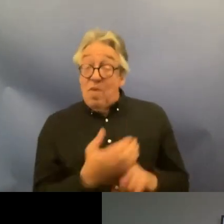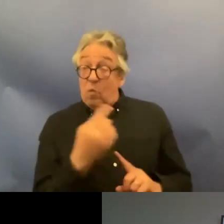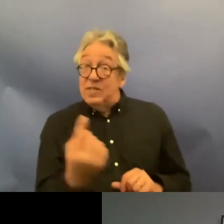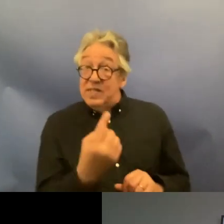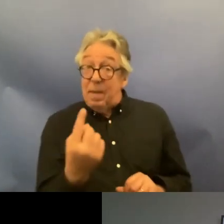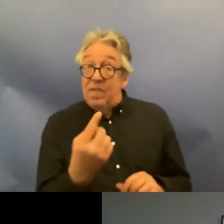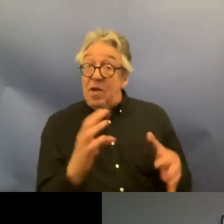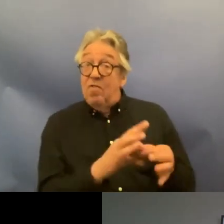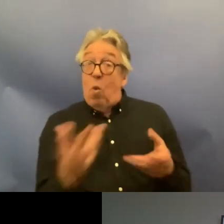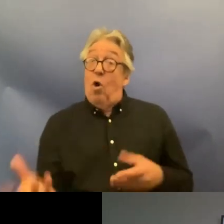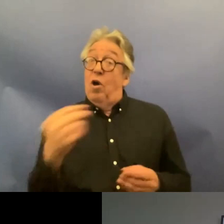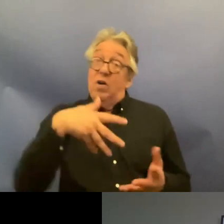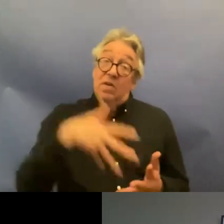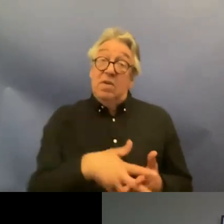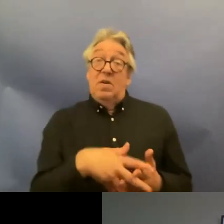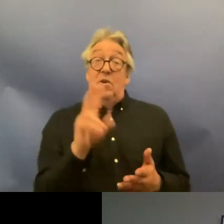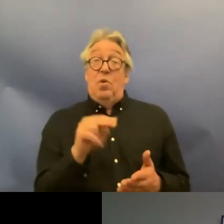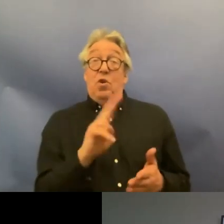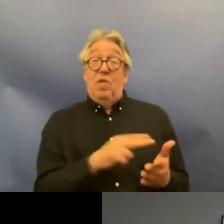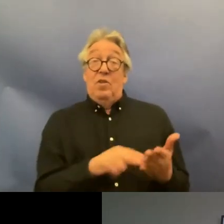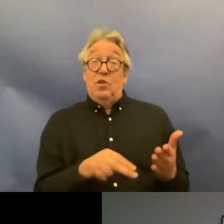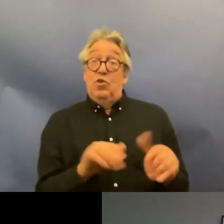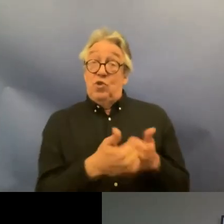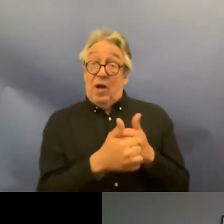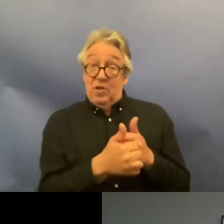incorporation of the Convention as a challenge there thank you very much for